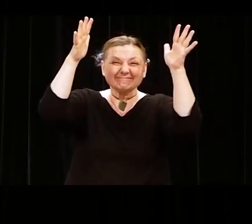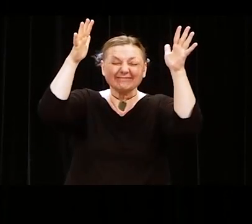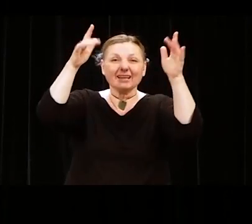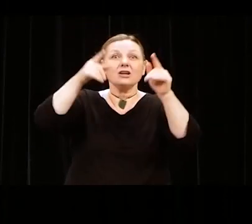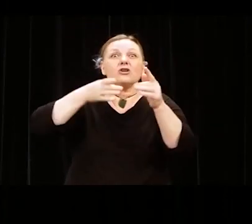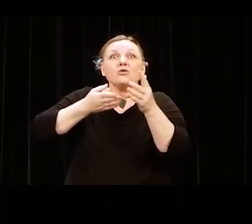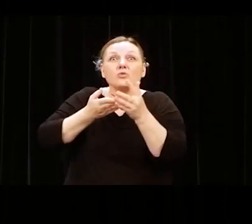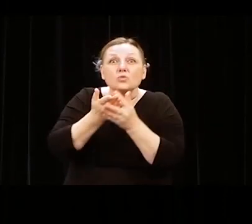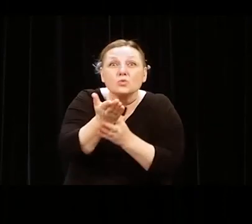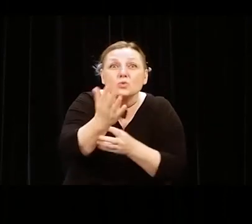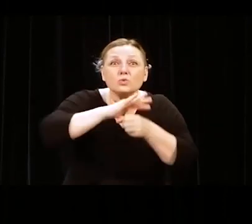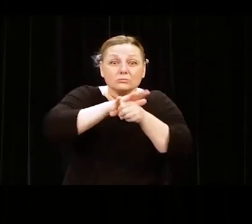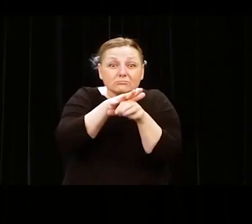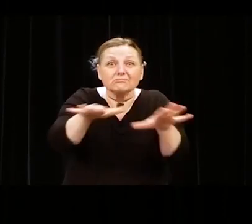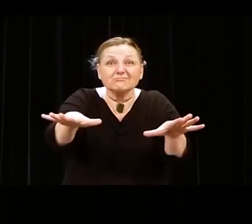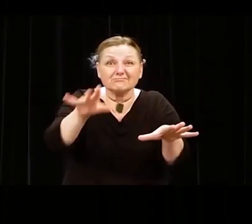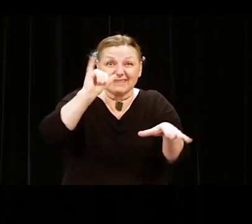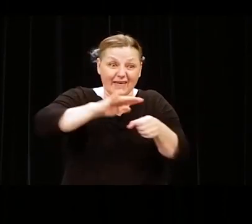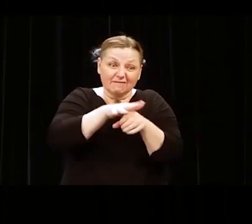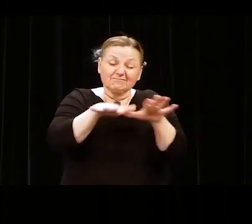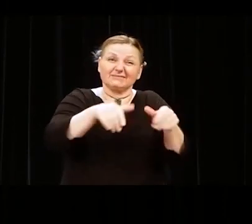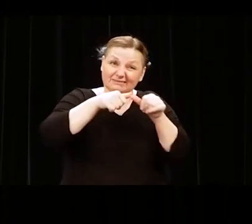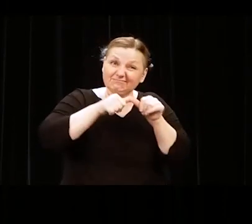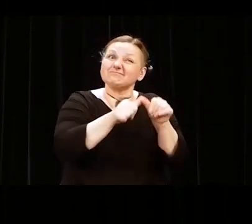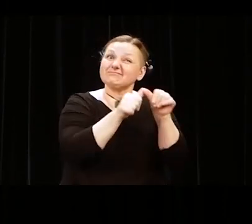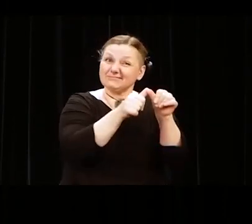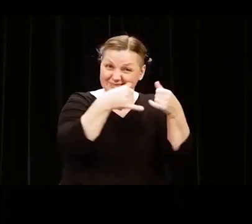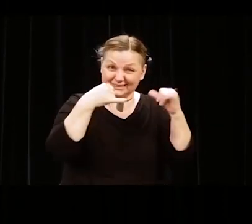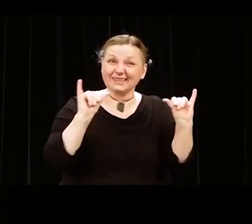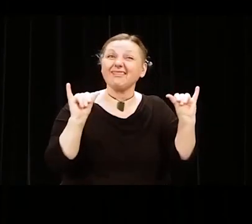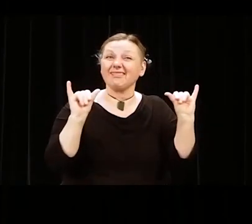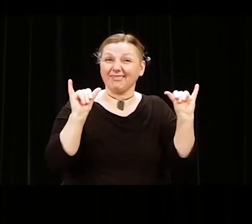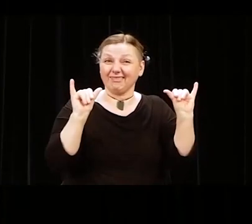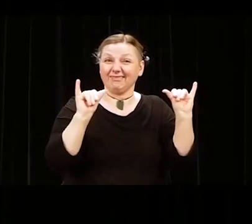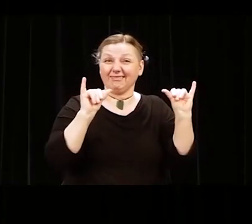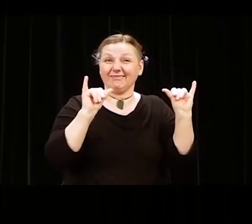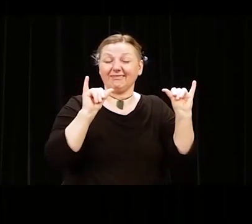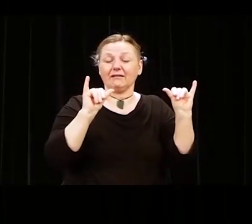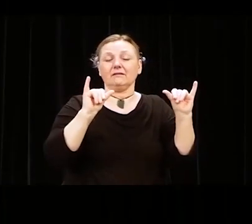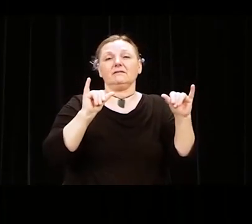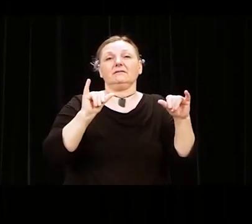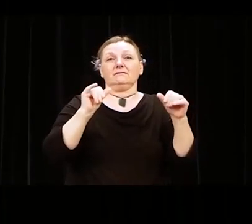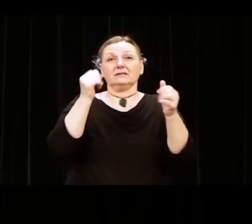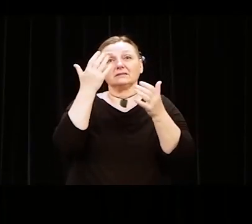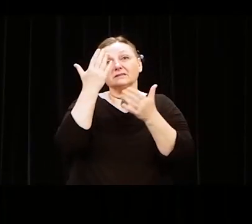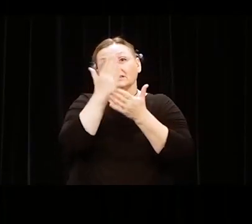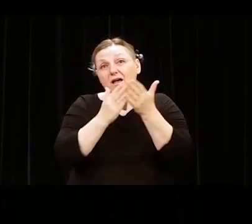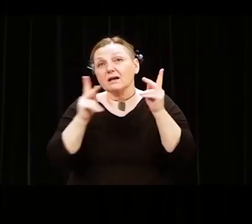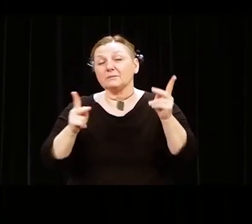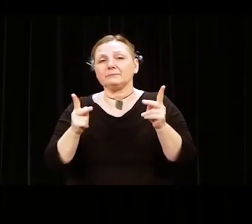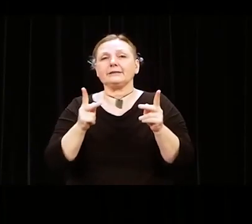that still continues around the world. Some of us have lost siblings, parents, grandparents,